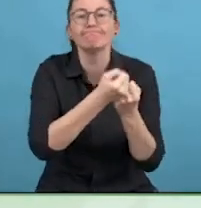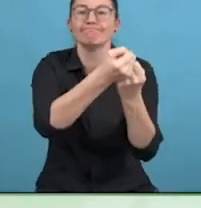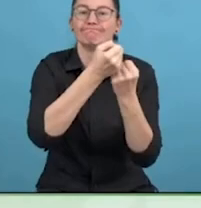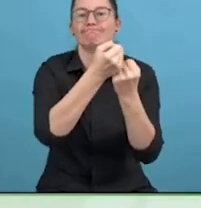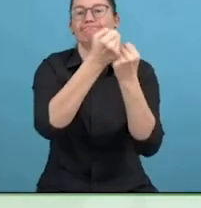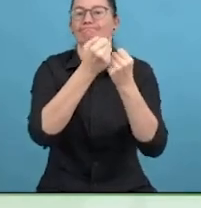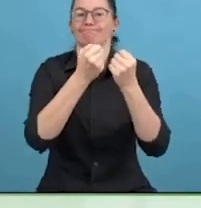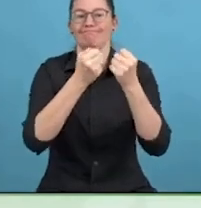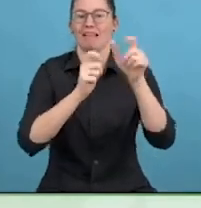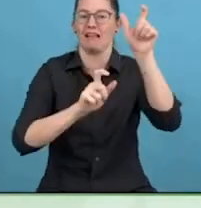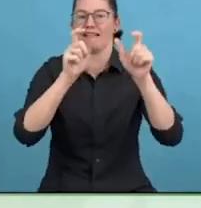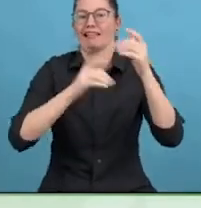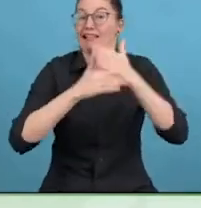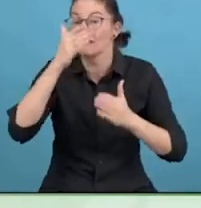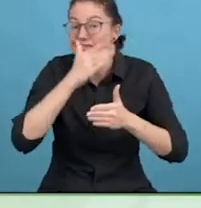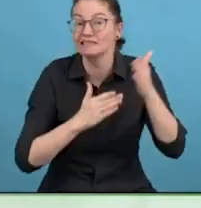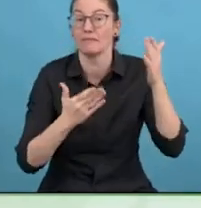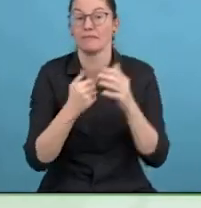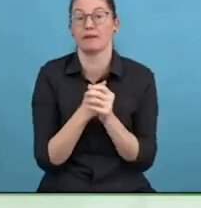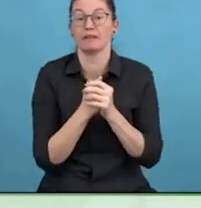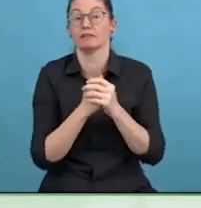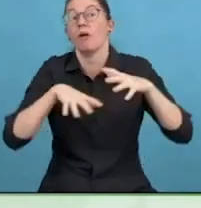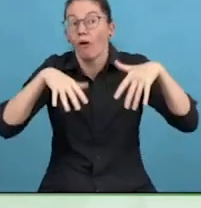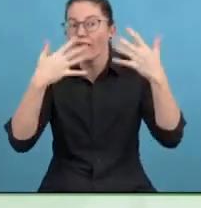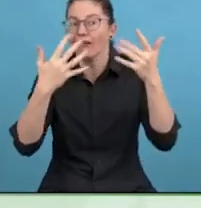She heard me talk to someone, I'm on my way to the conference, she